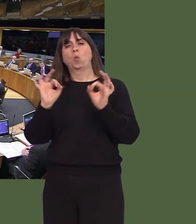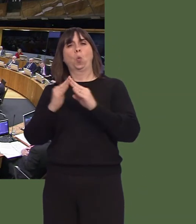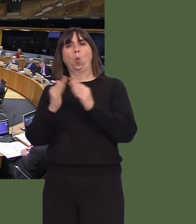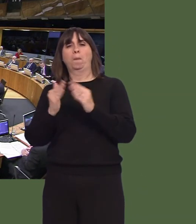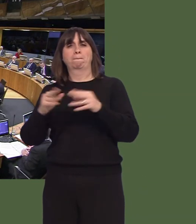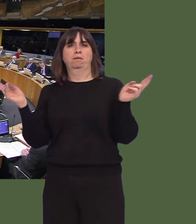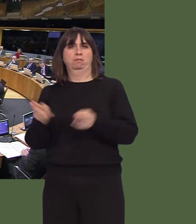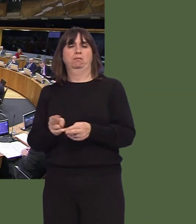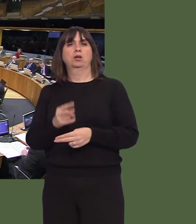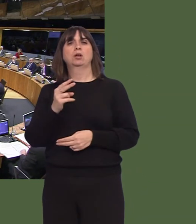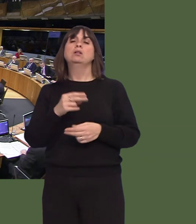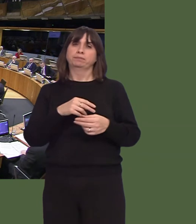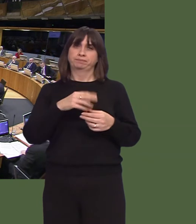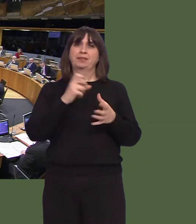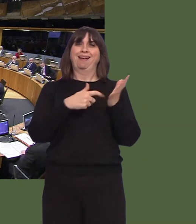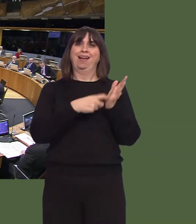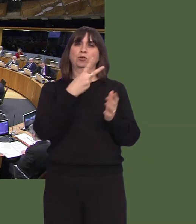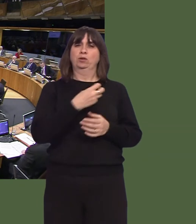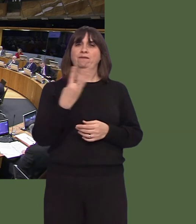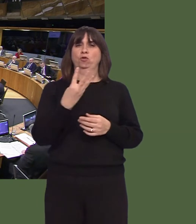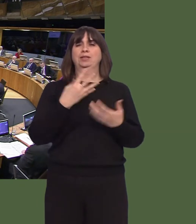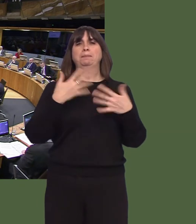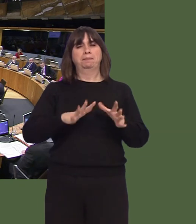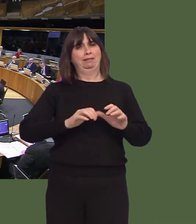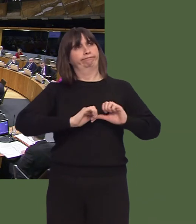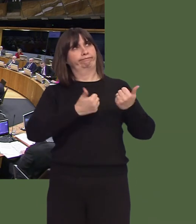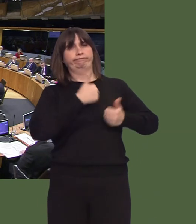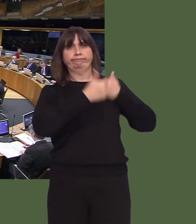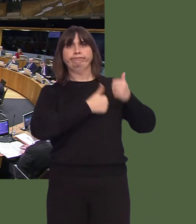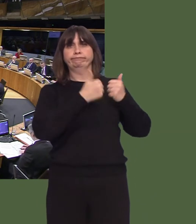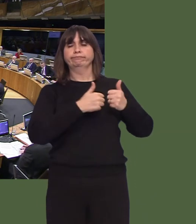The Housing (Wales) Act 2014 has made a substantial and positive difference. There is still work to do.